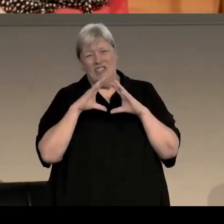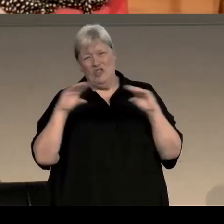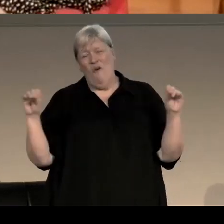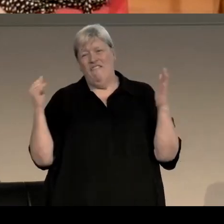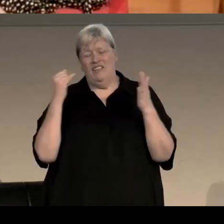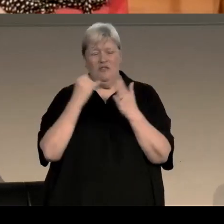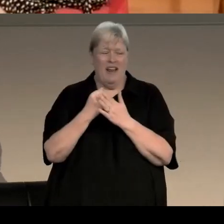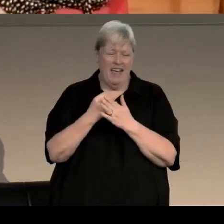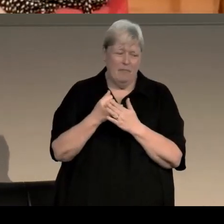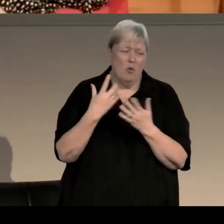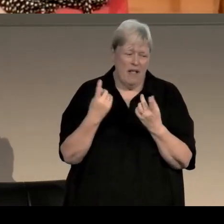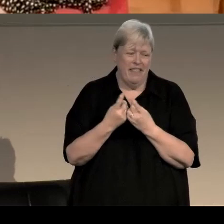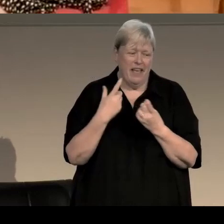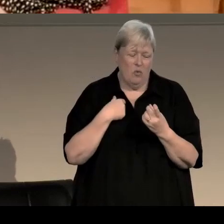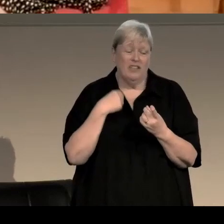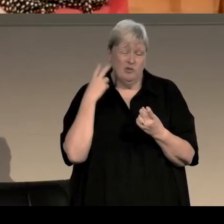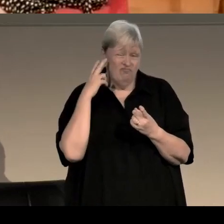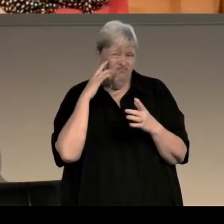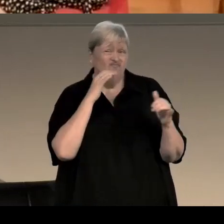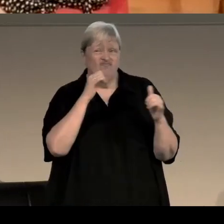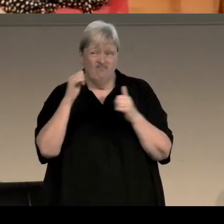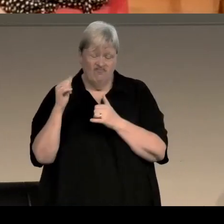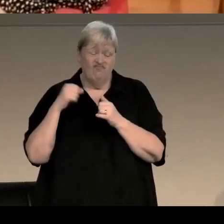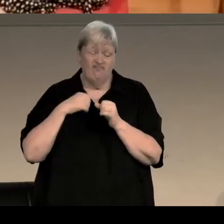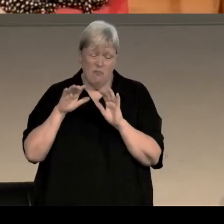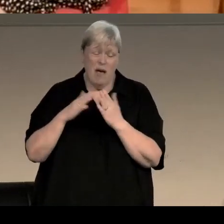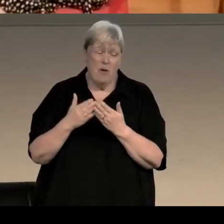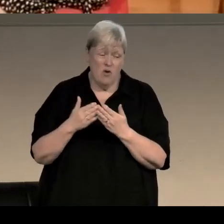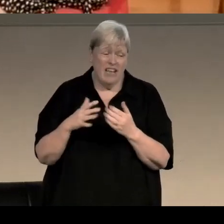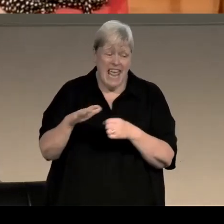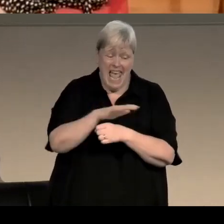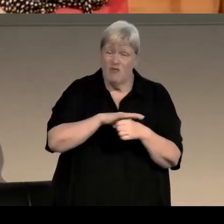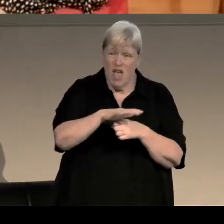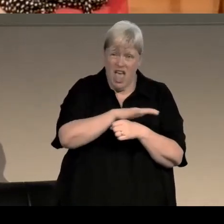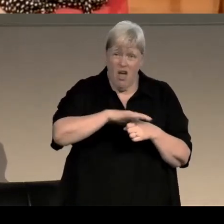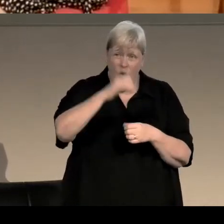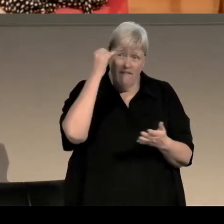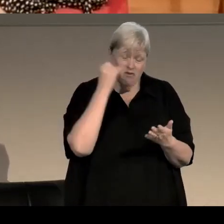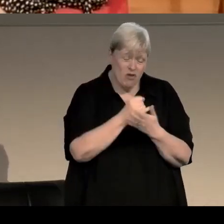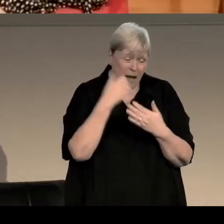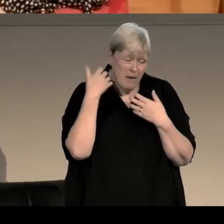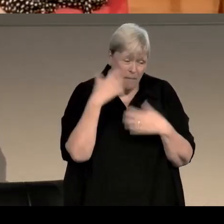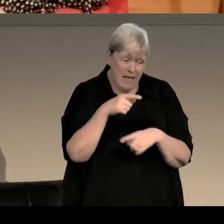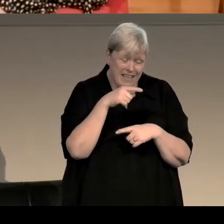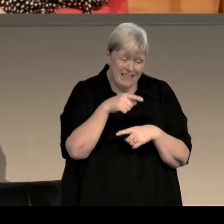over the course of these novels, and probably the area of crime that has been sort of as it were